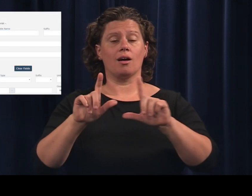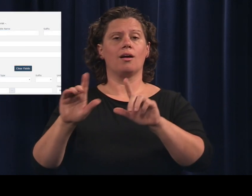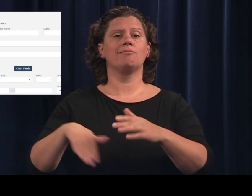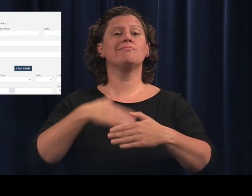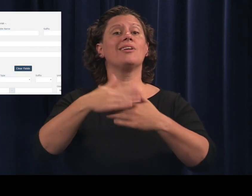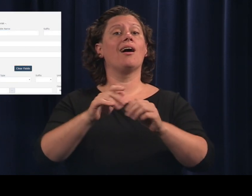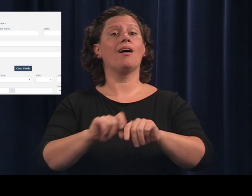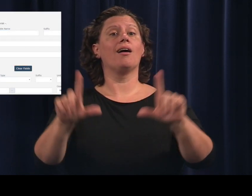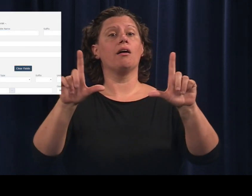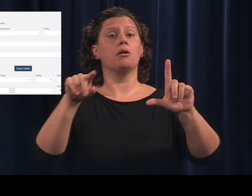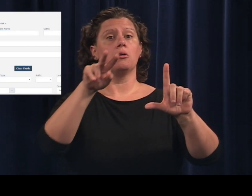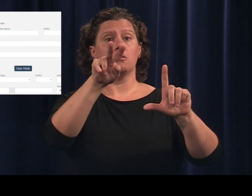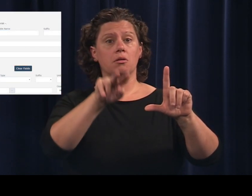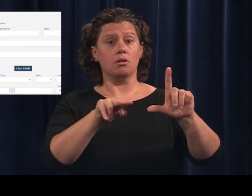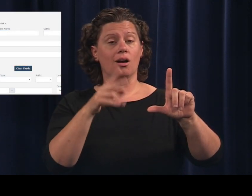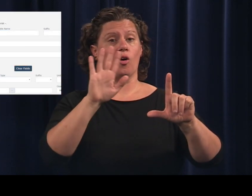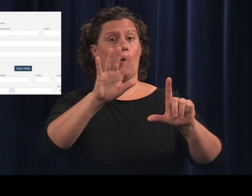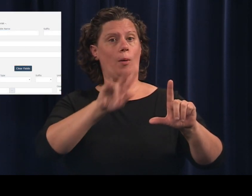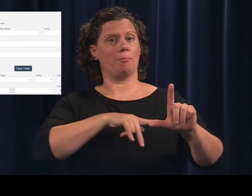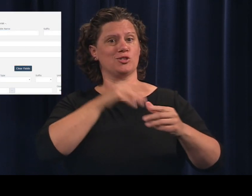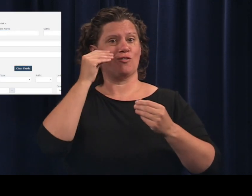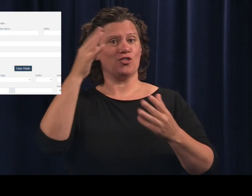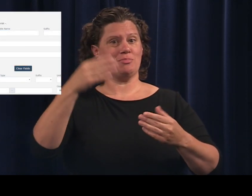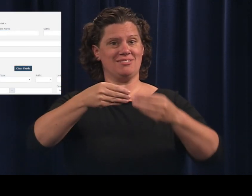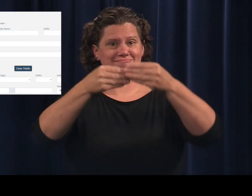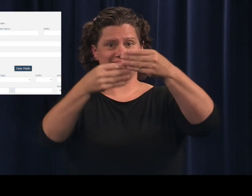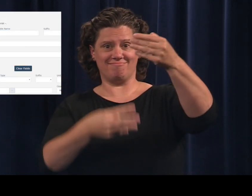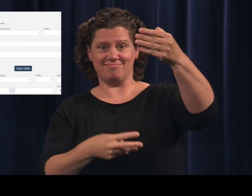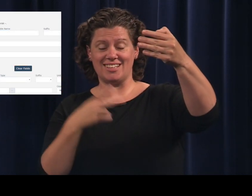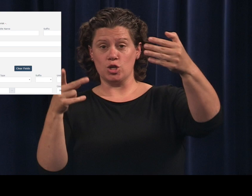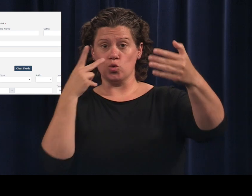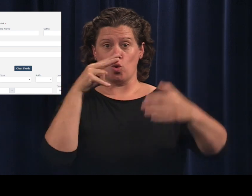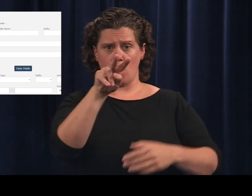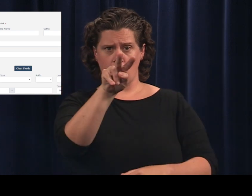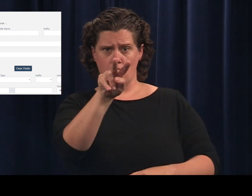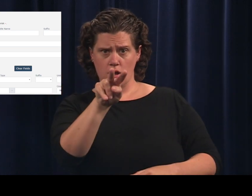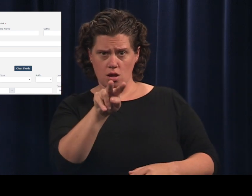The next screen displays your personal information.